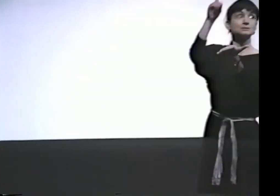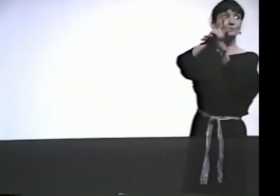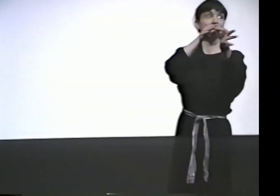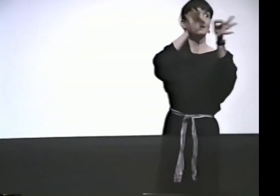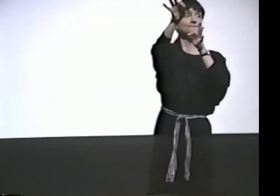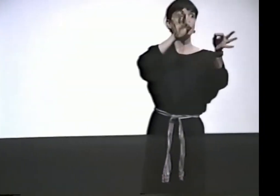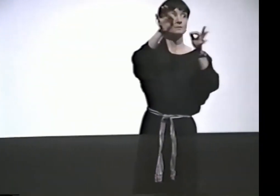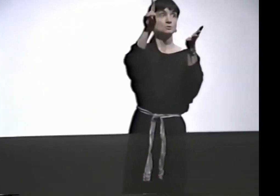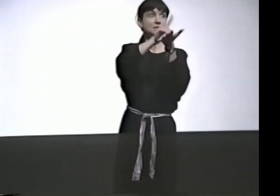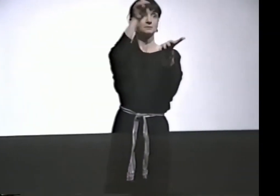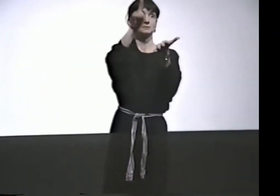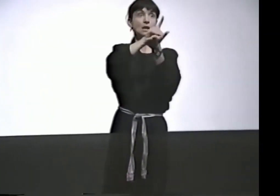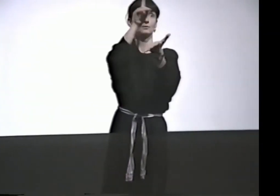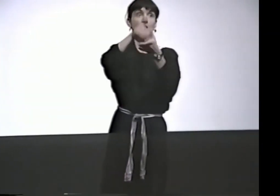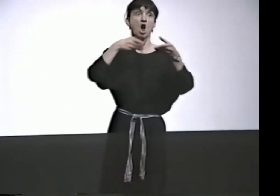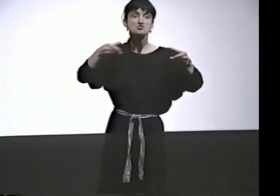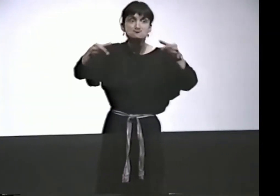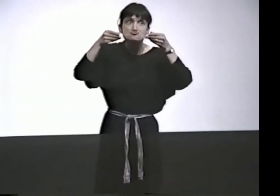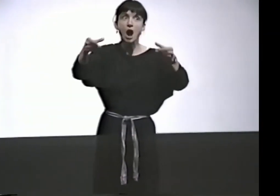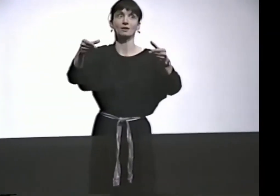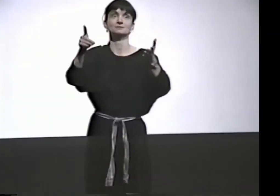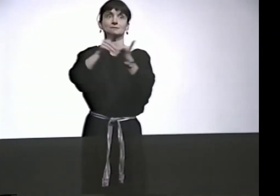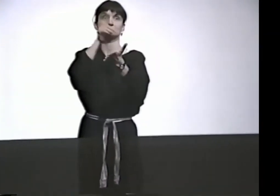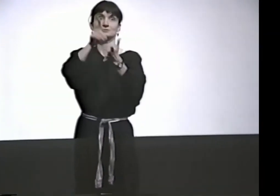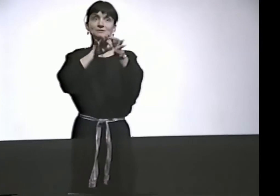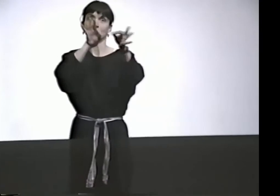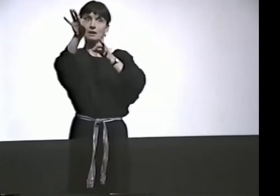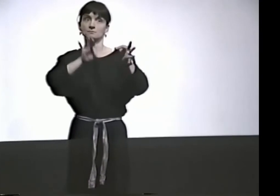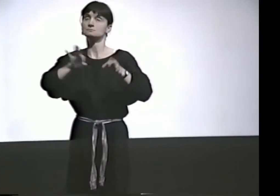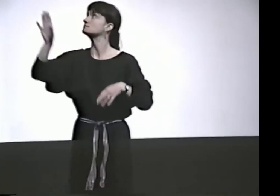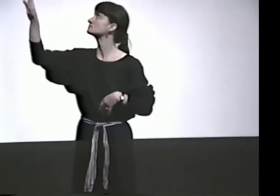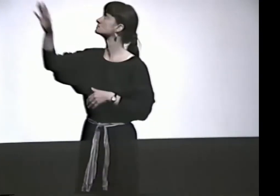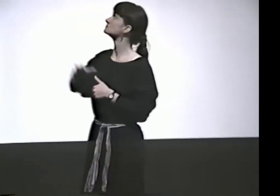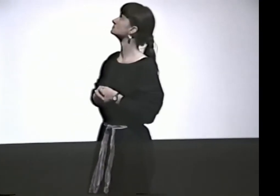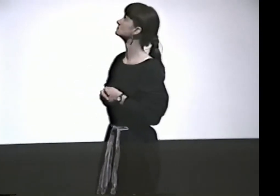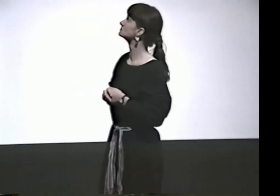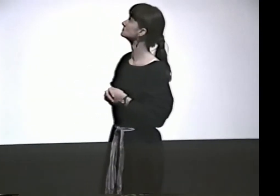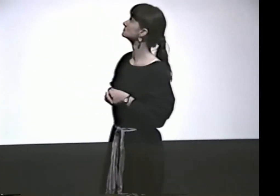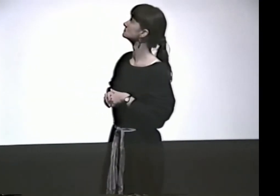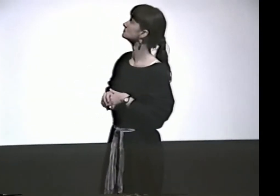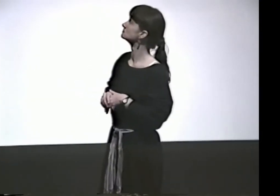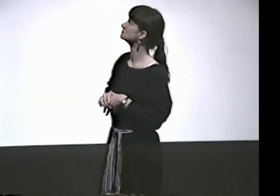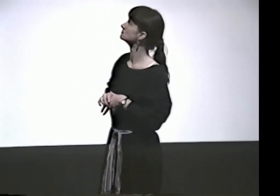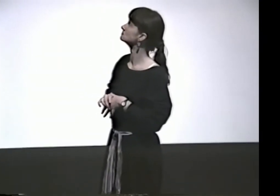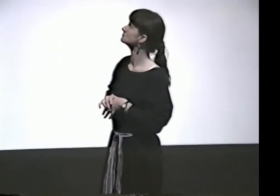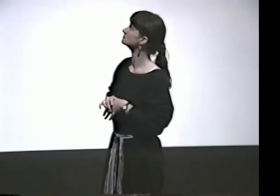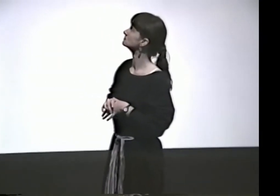THIS IS THE DICTIONARY DEFINITION. I LOVE THIS DEFINITION--